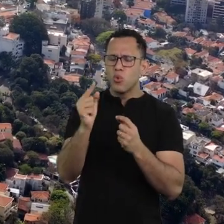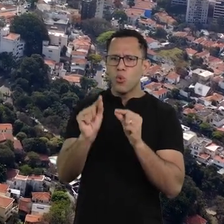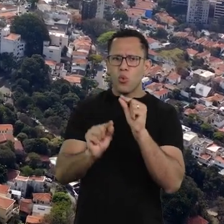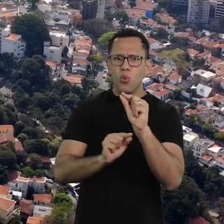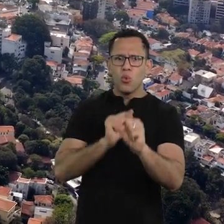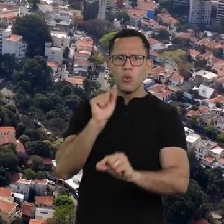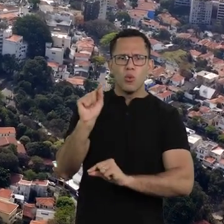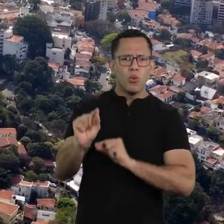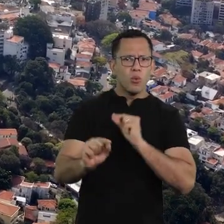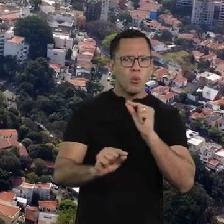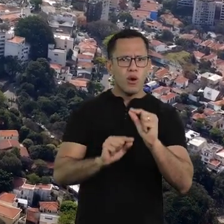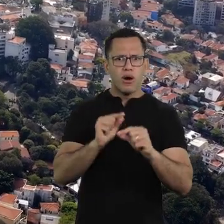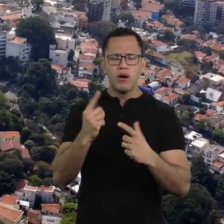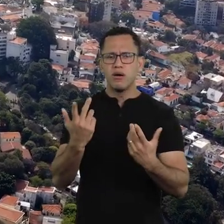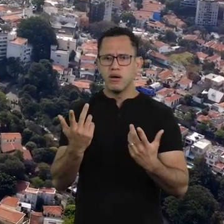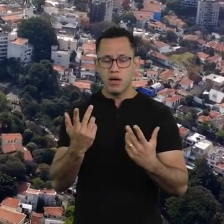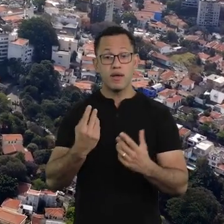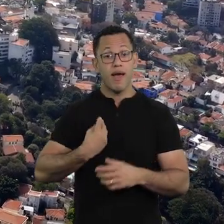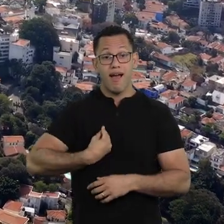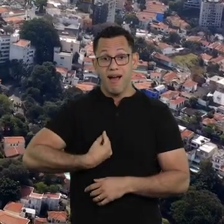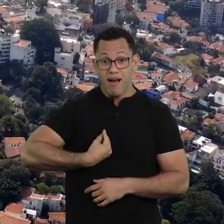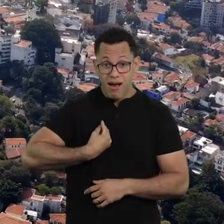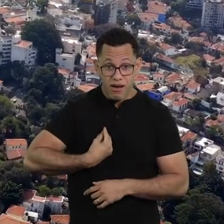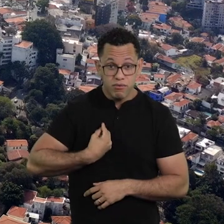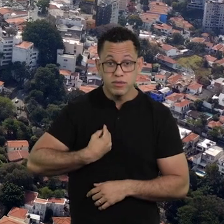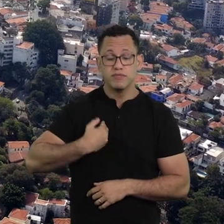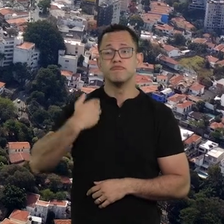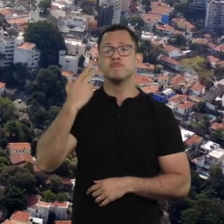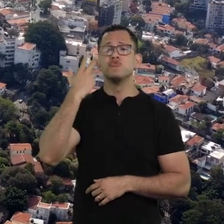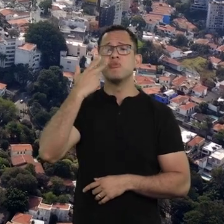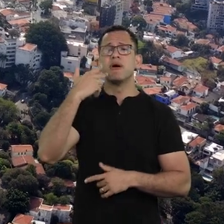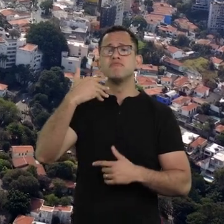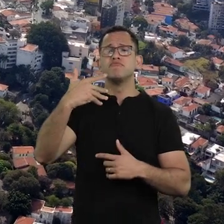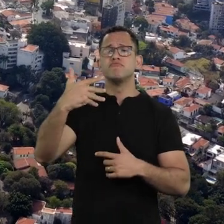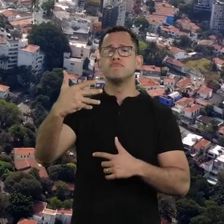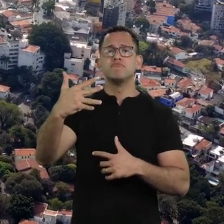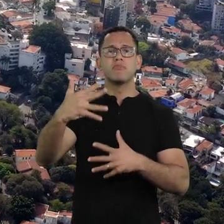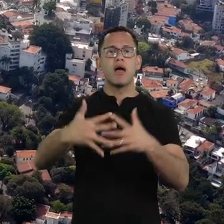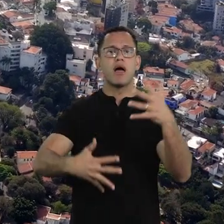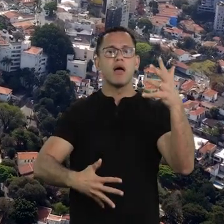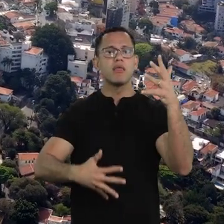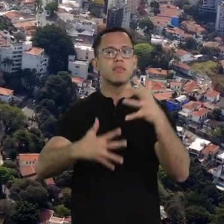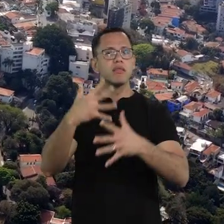like a world domino and disturbs the normal.